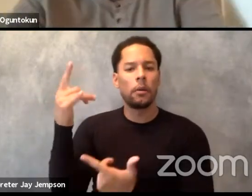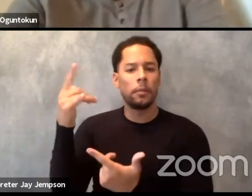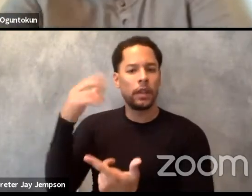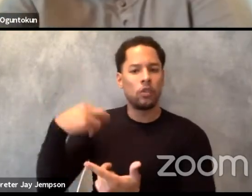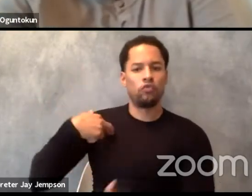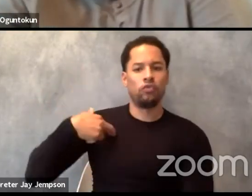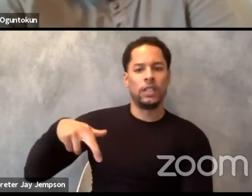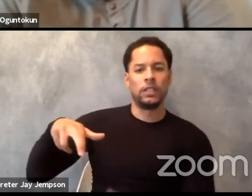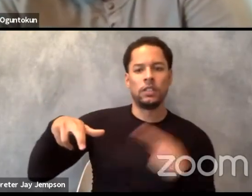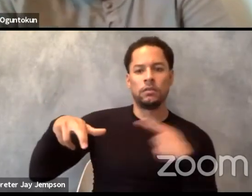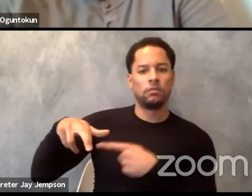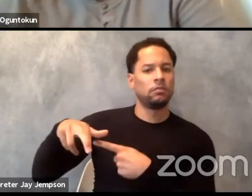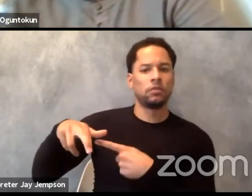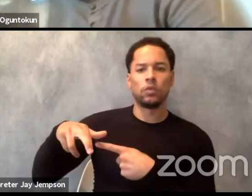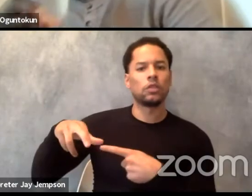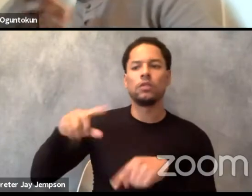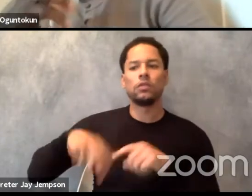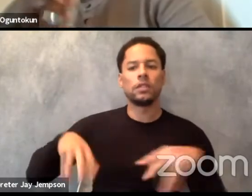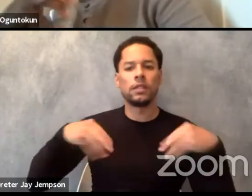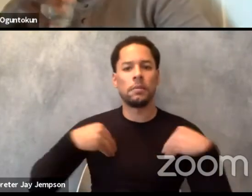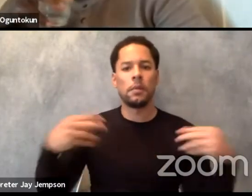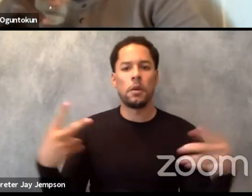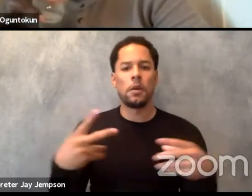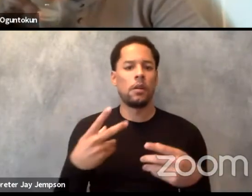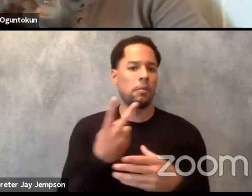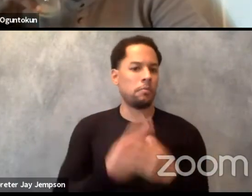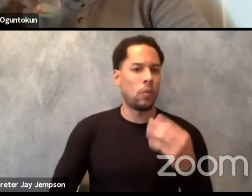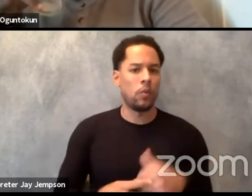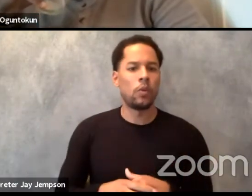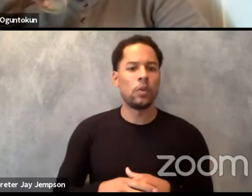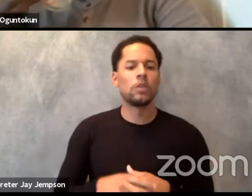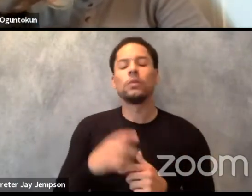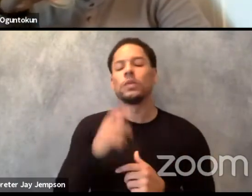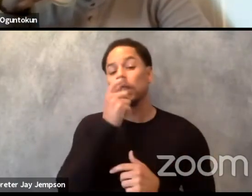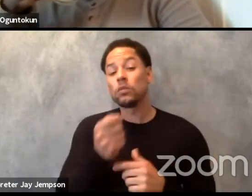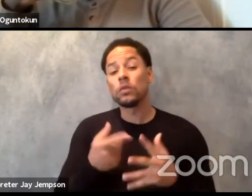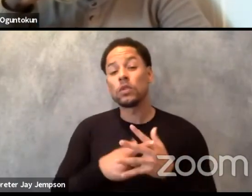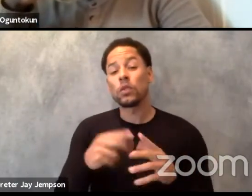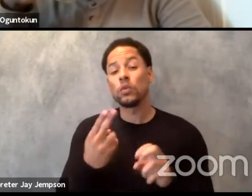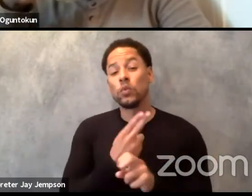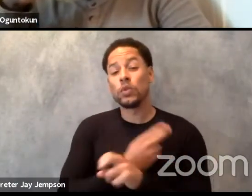Now, long story short is when we start using this technology, something funny happened was that the word